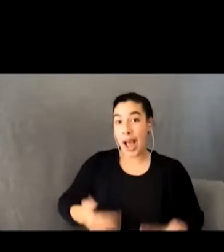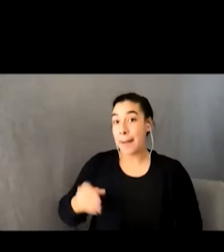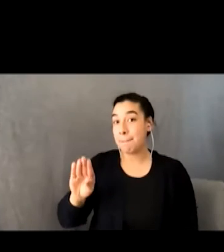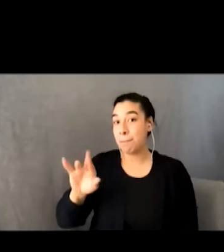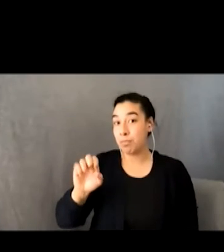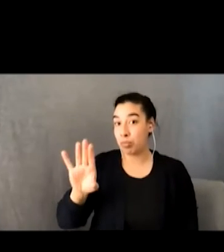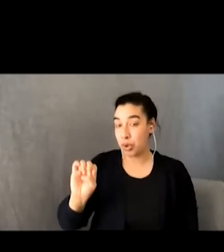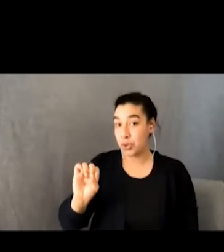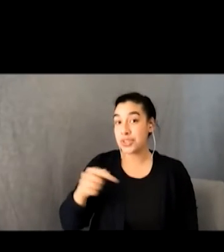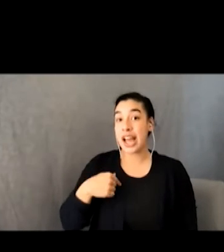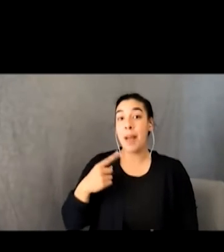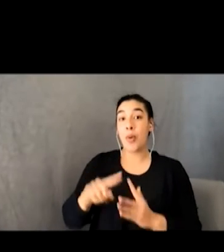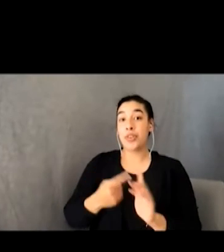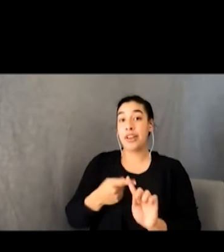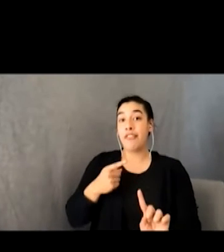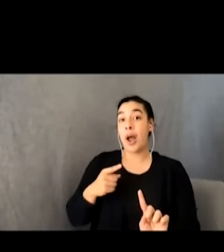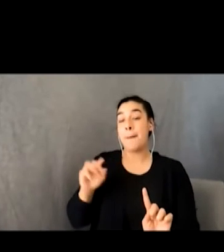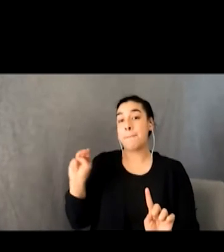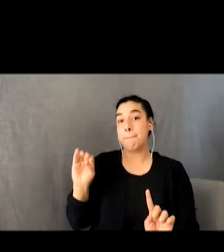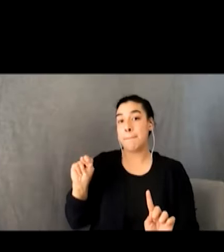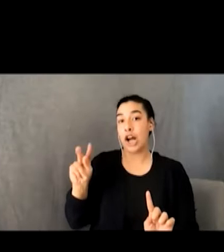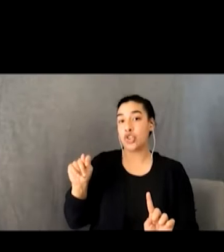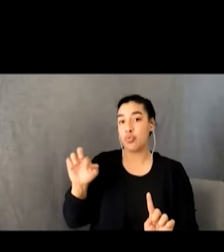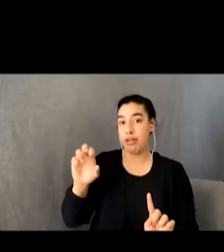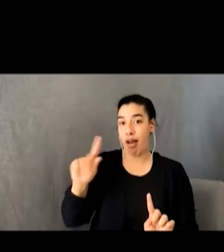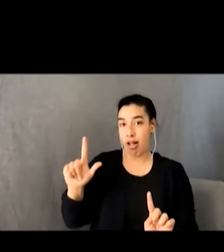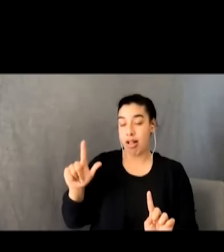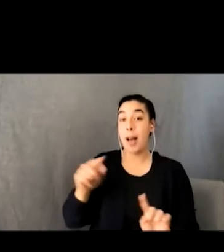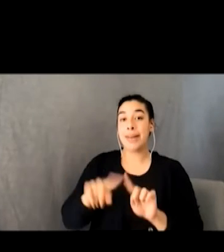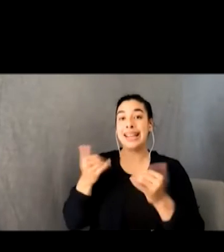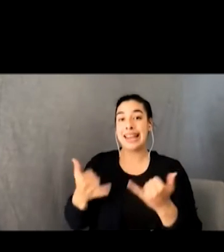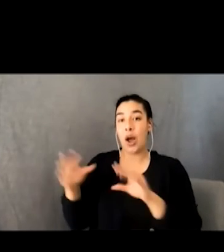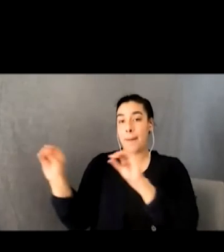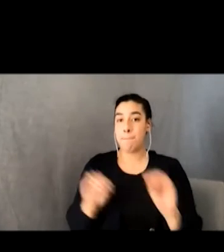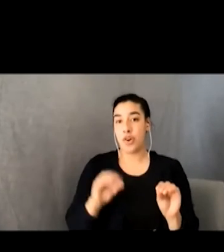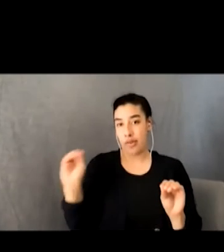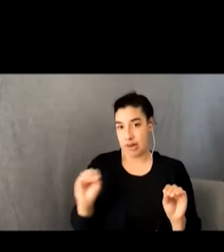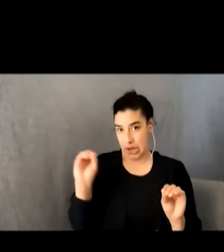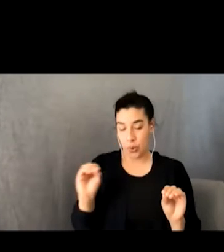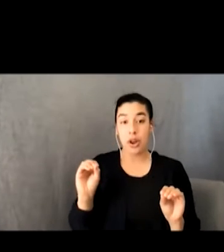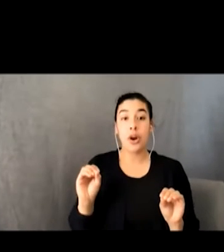wife Cait Gordon uh around 20 years ago where I'm a public servant by day and I am a writer